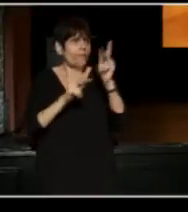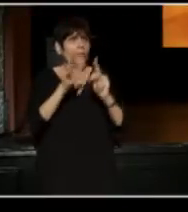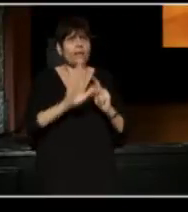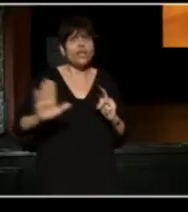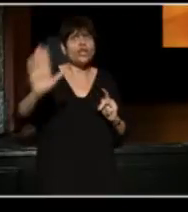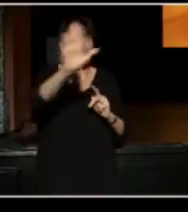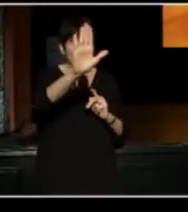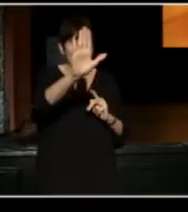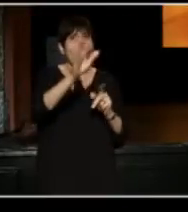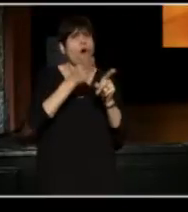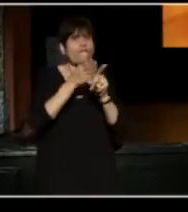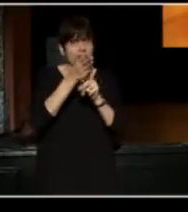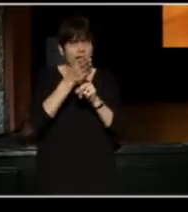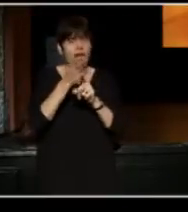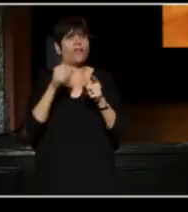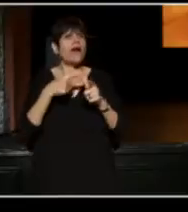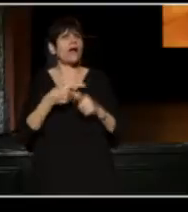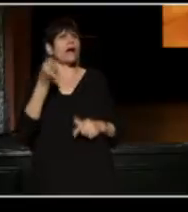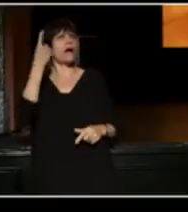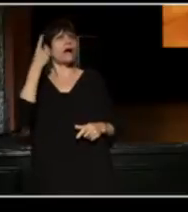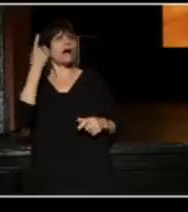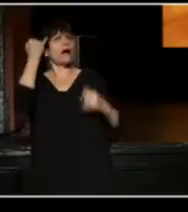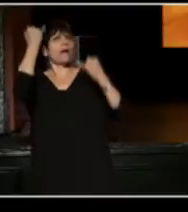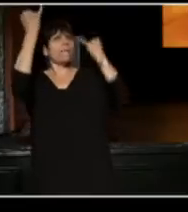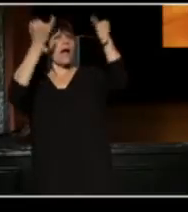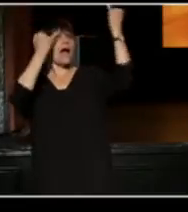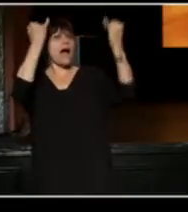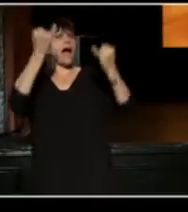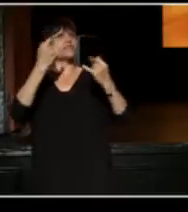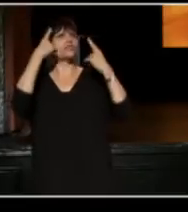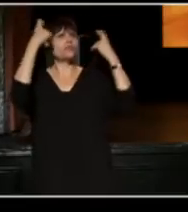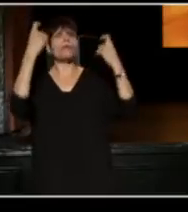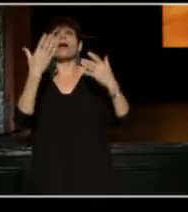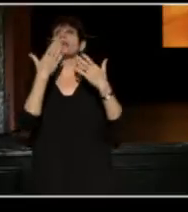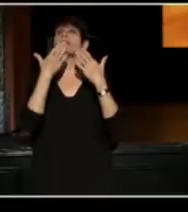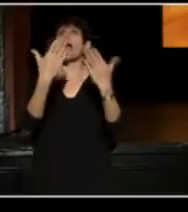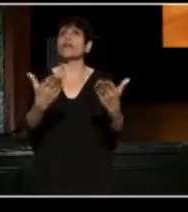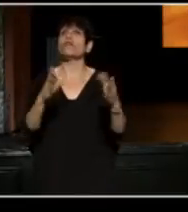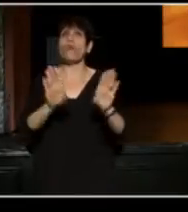thank you. Thank you for opening doors